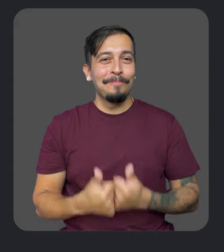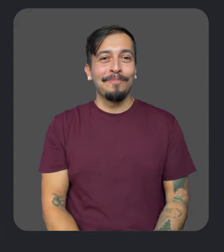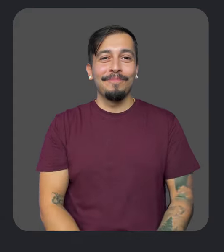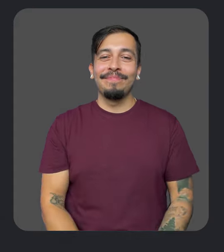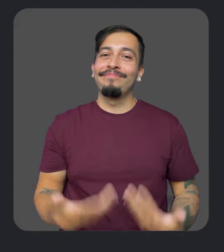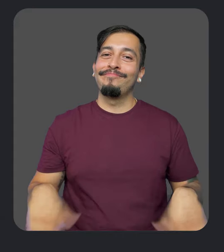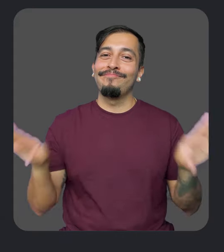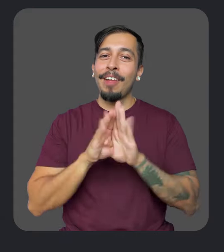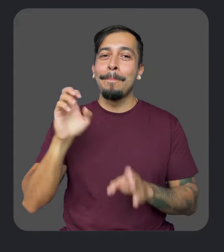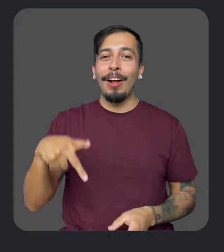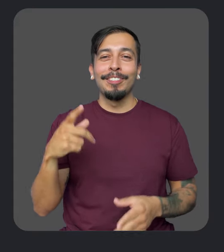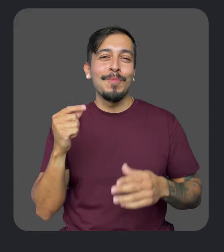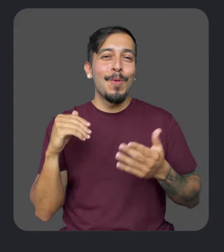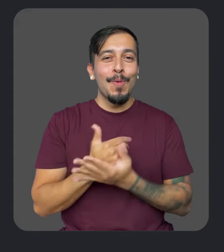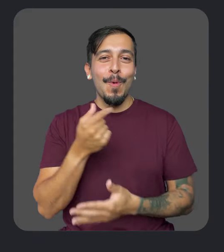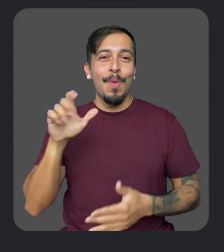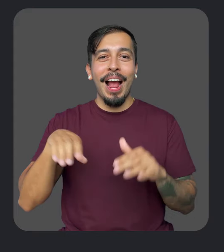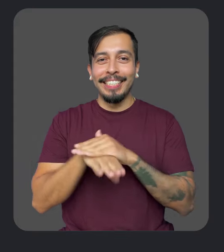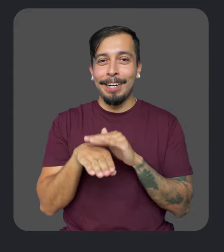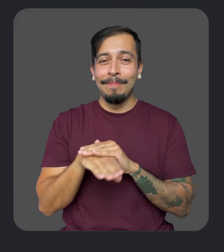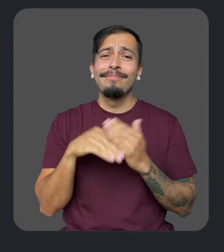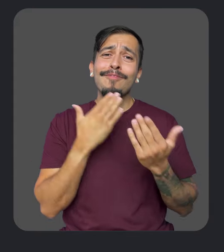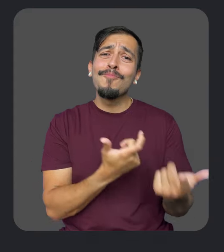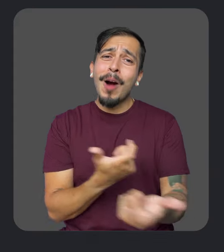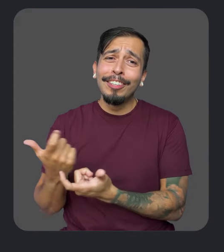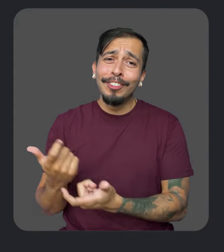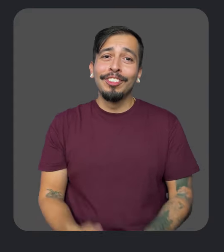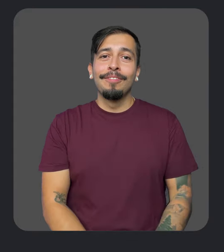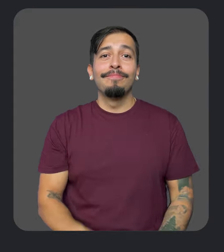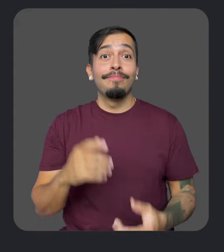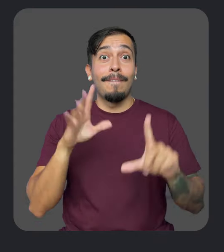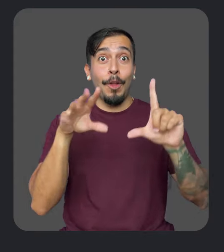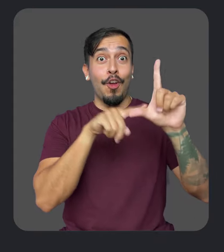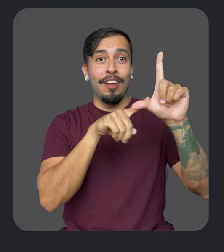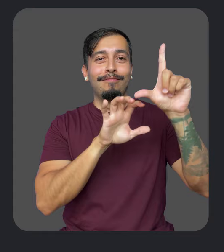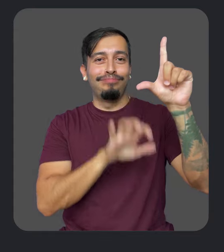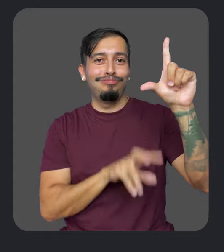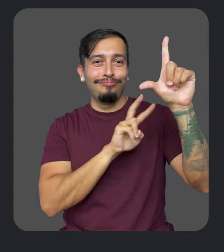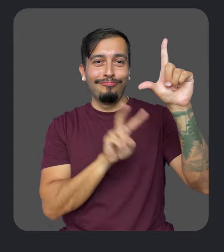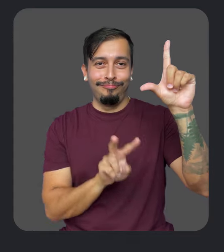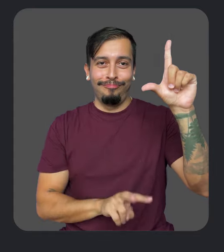That wraps up this episode of What's New in Google Accessibility. Thanks for tuning in! Be sure to check out our YouTube video description,